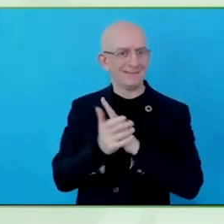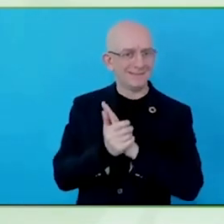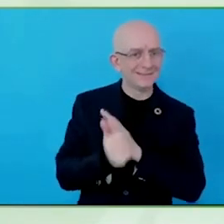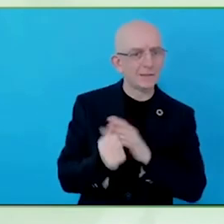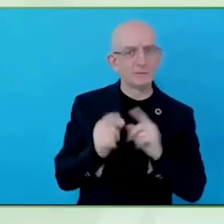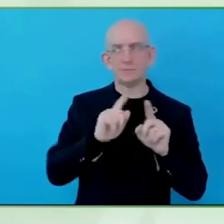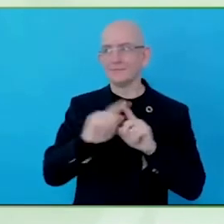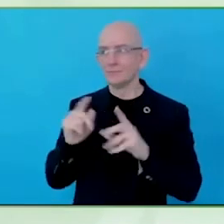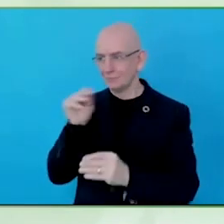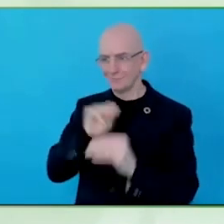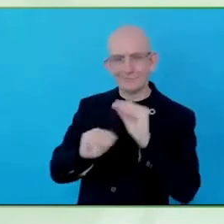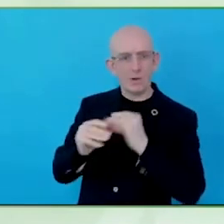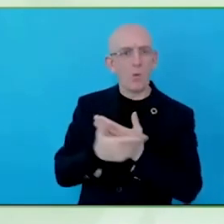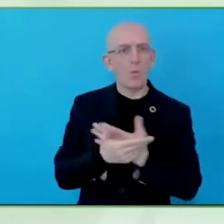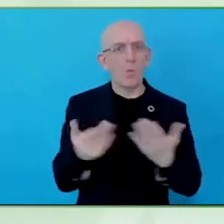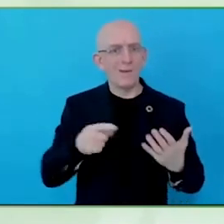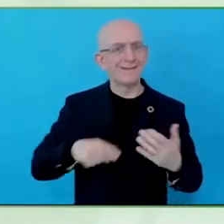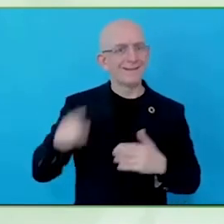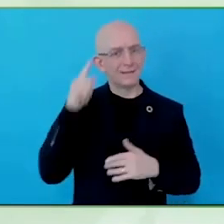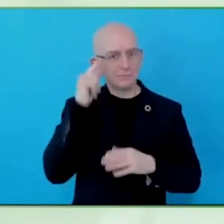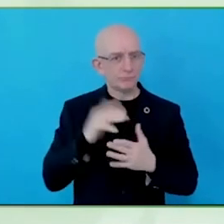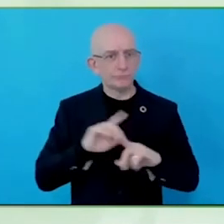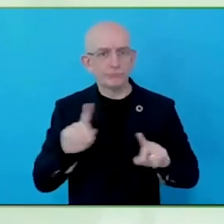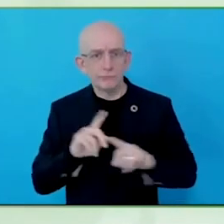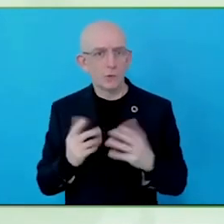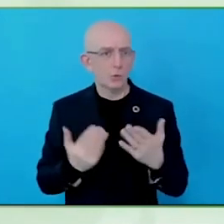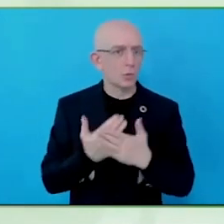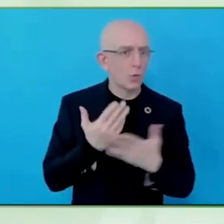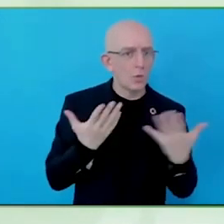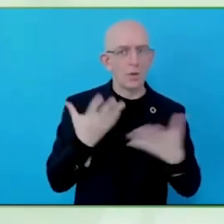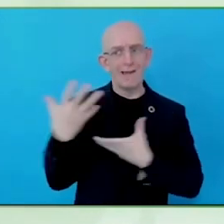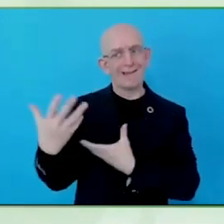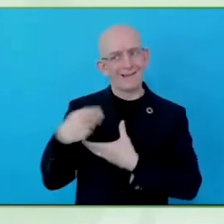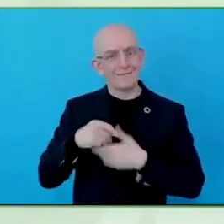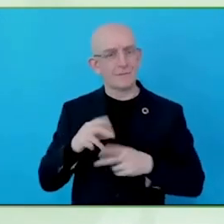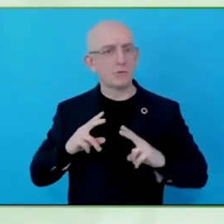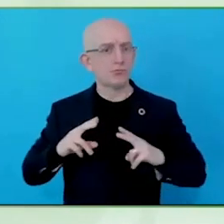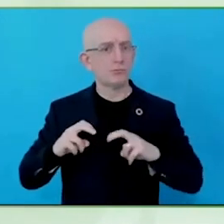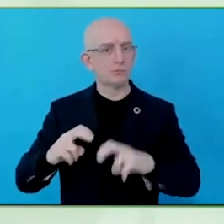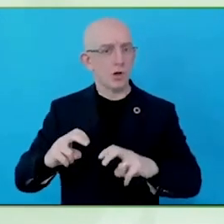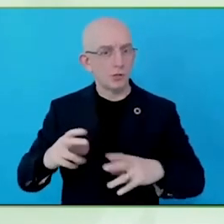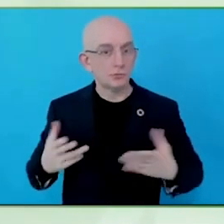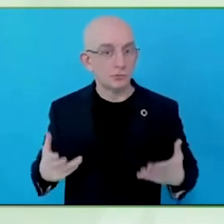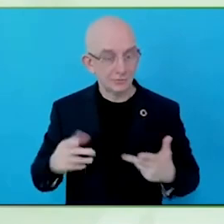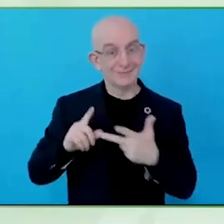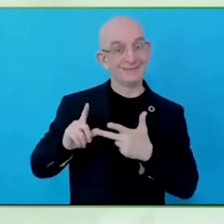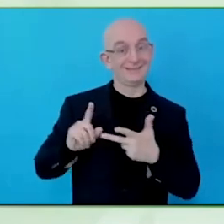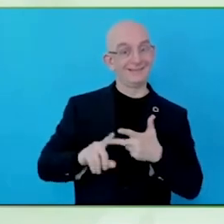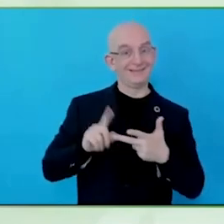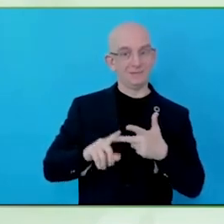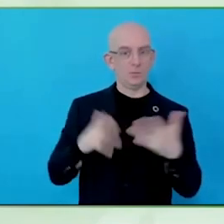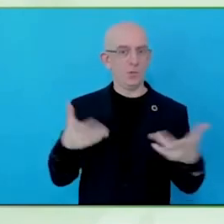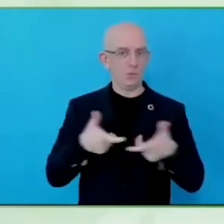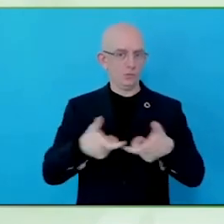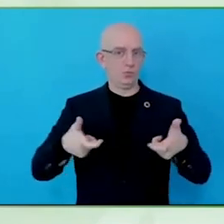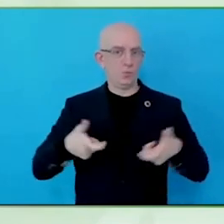People think we listen to all of our customers, an expression I often use is the map is never the territory.